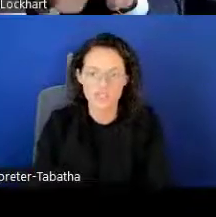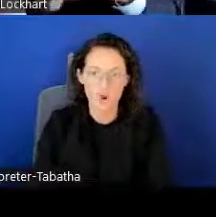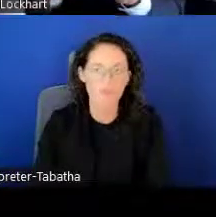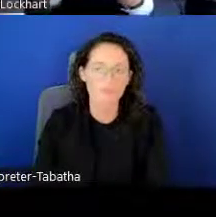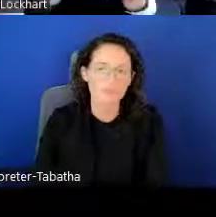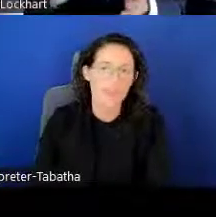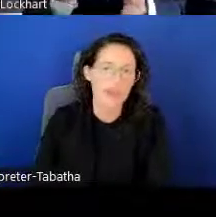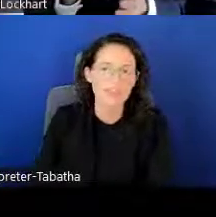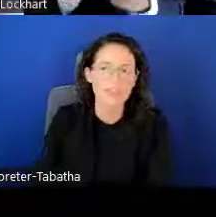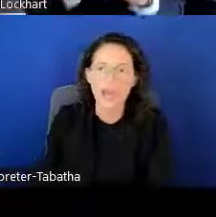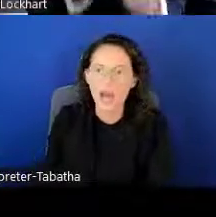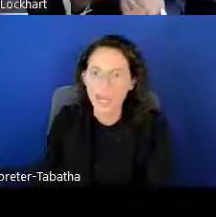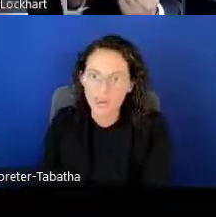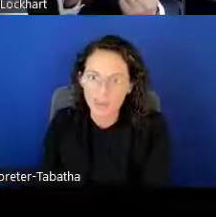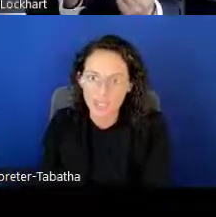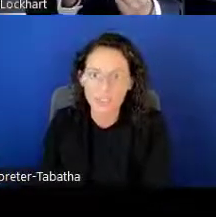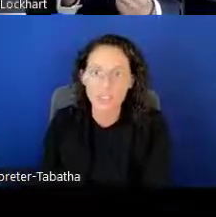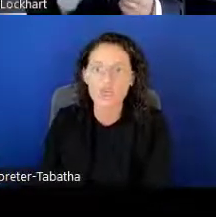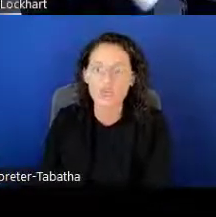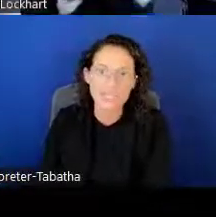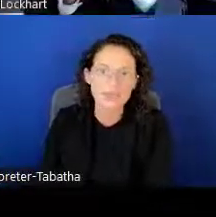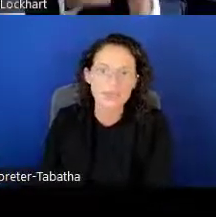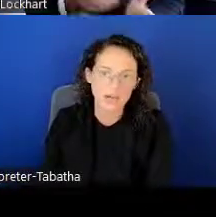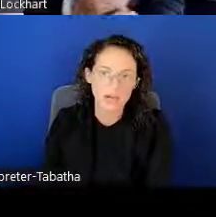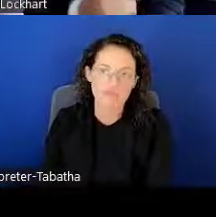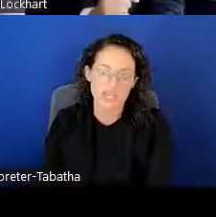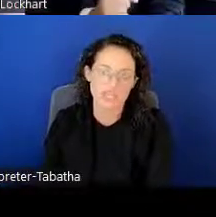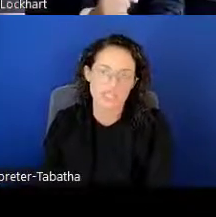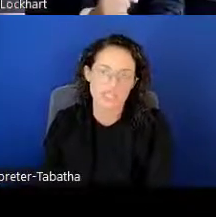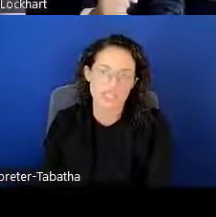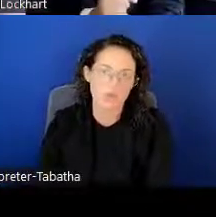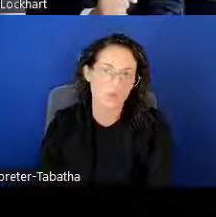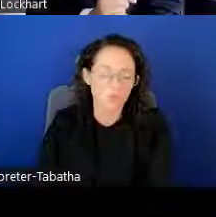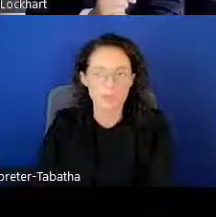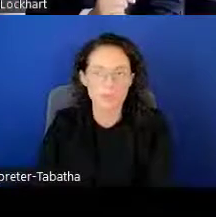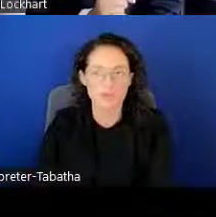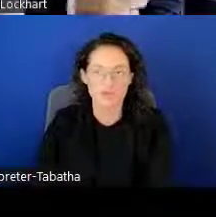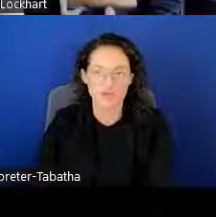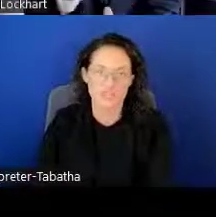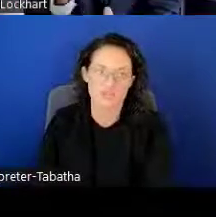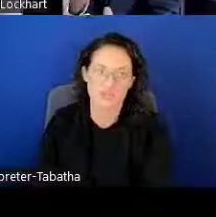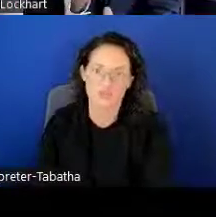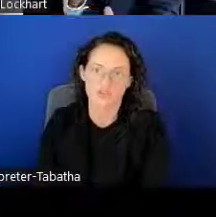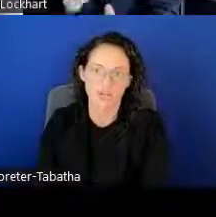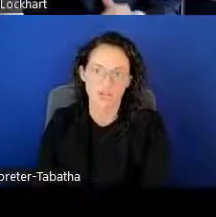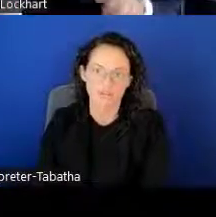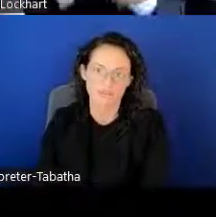So having a high quality, unique letter of recommendation would be most impressive to the reviewer.